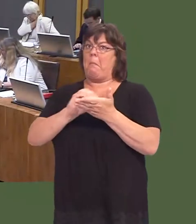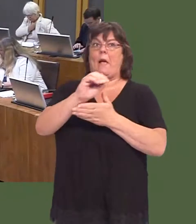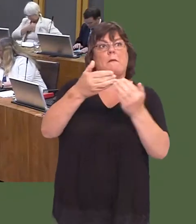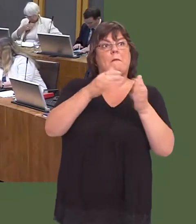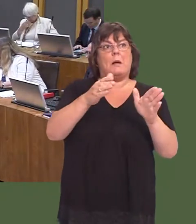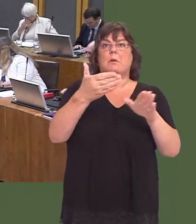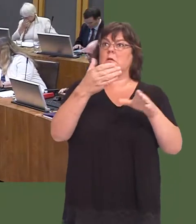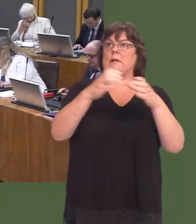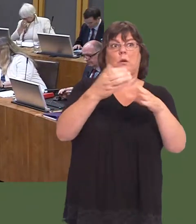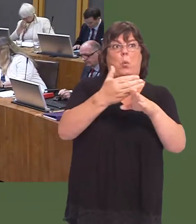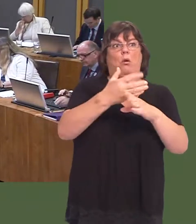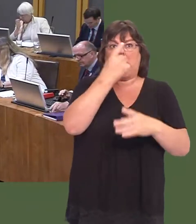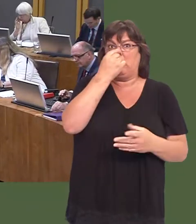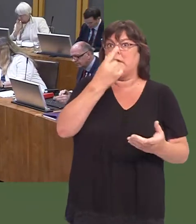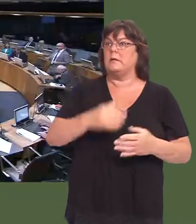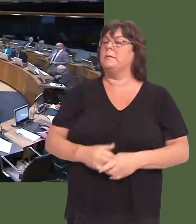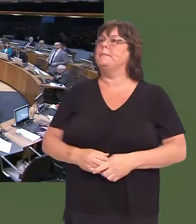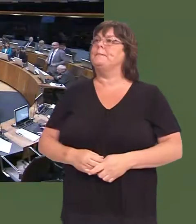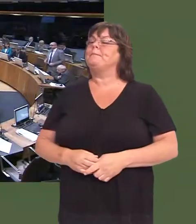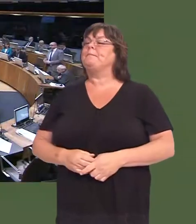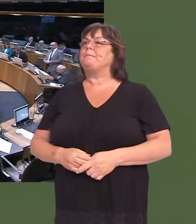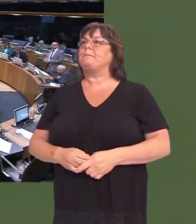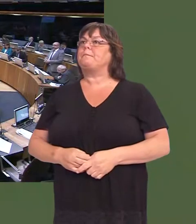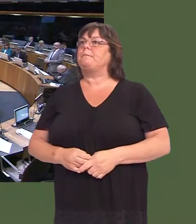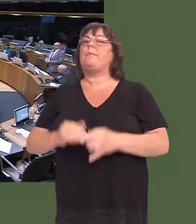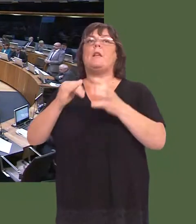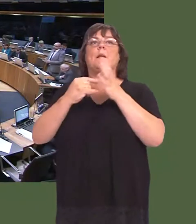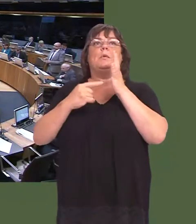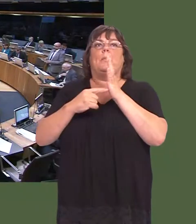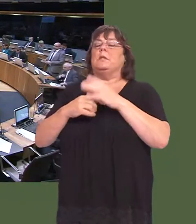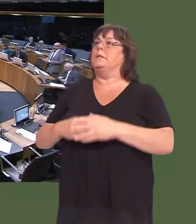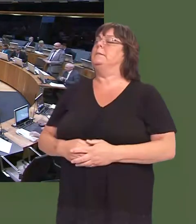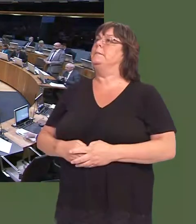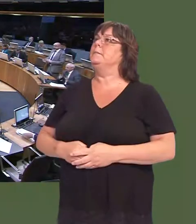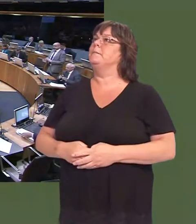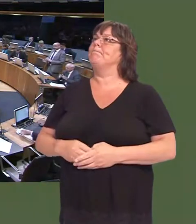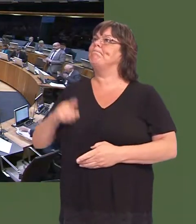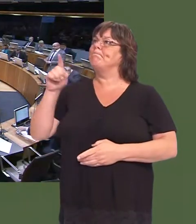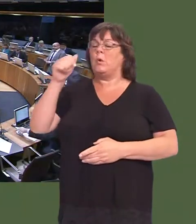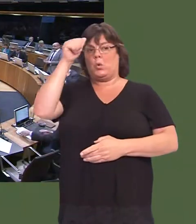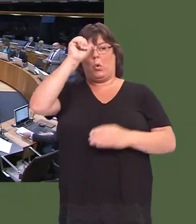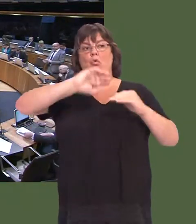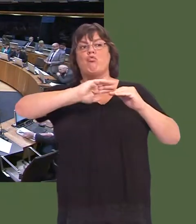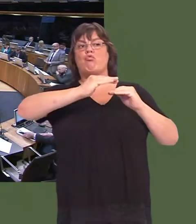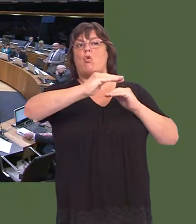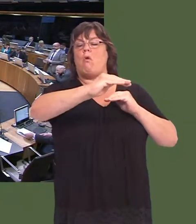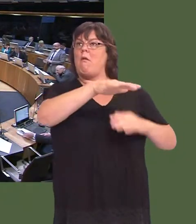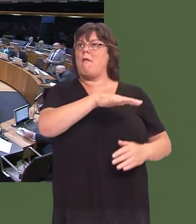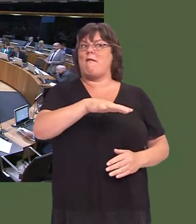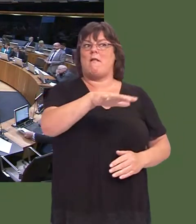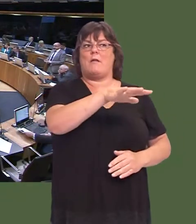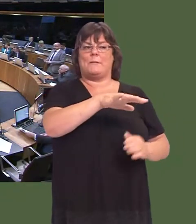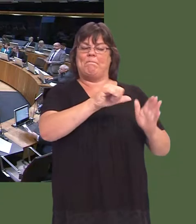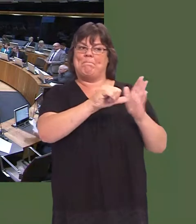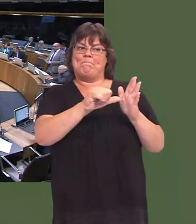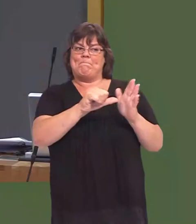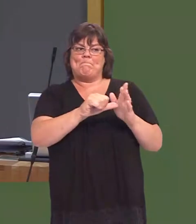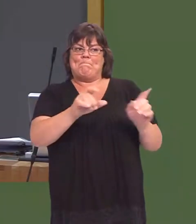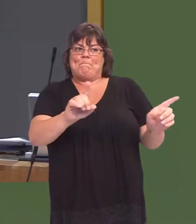Simon Thomas: Well, one of the specific challenges in rural areas is dealing with older people,